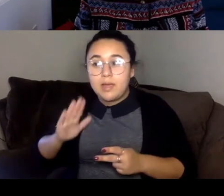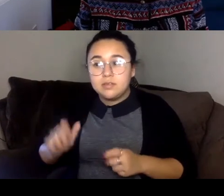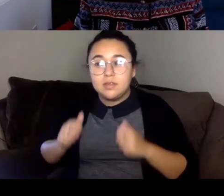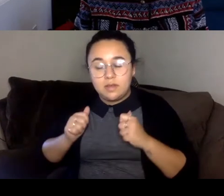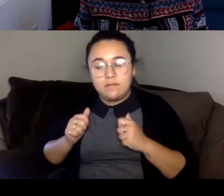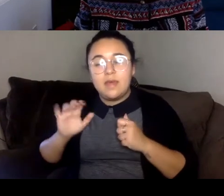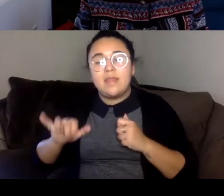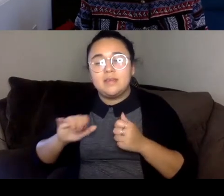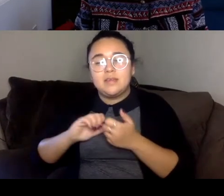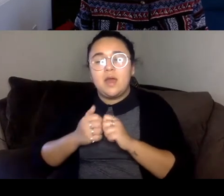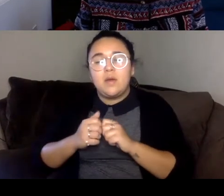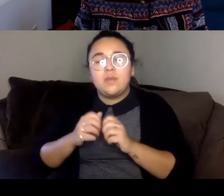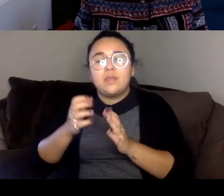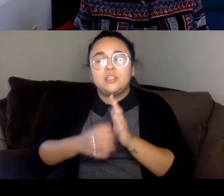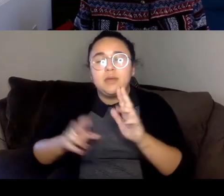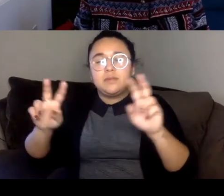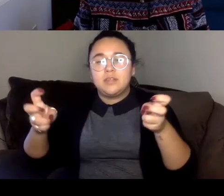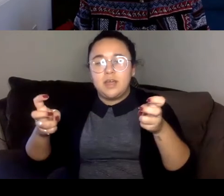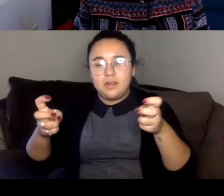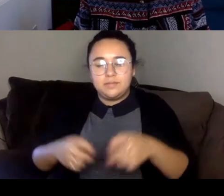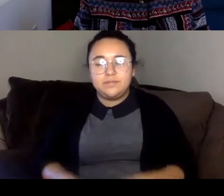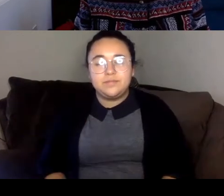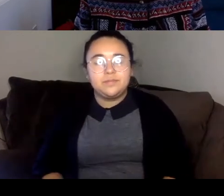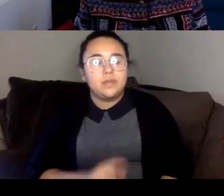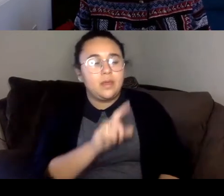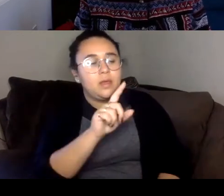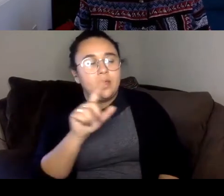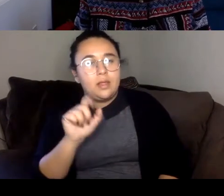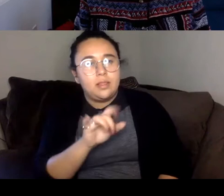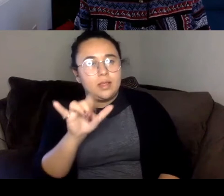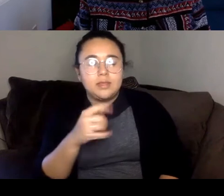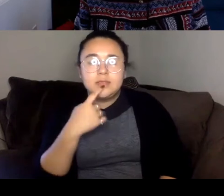Lily Philpott This is leading me actually to my next question,